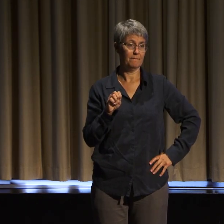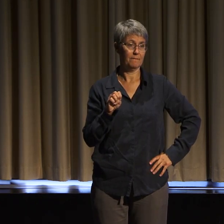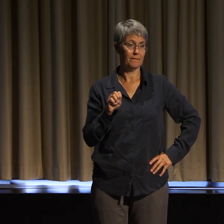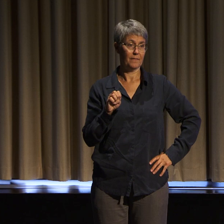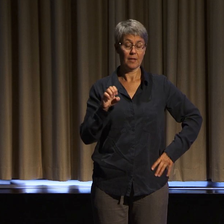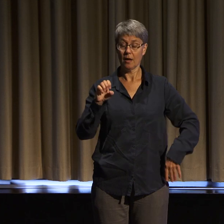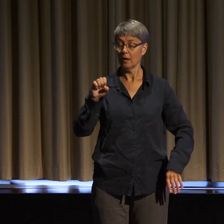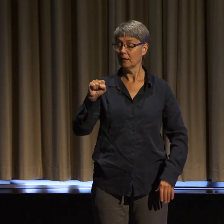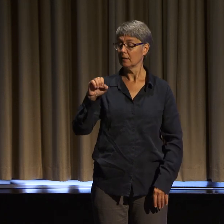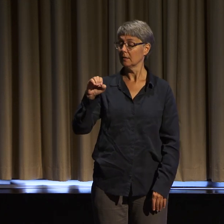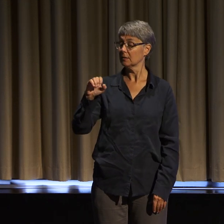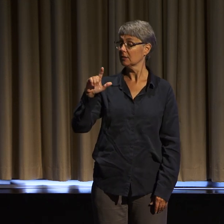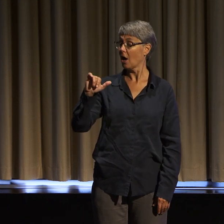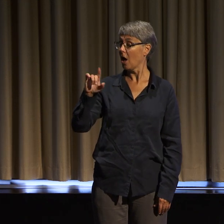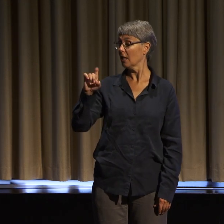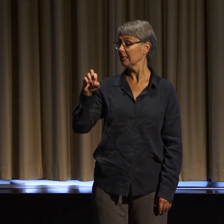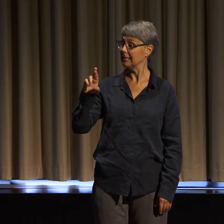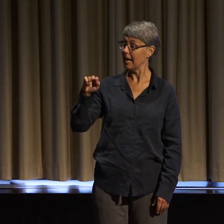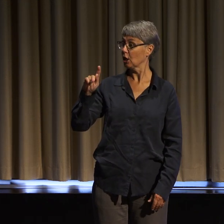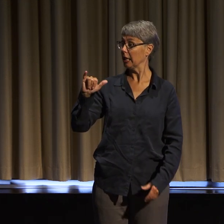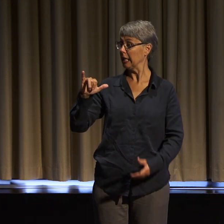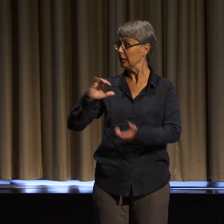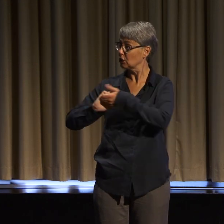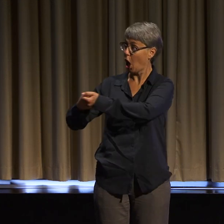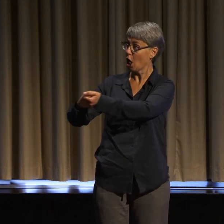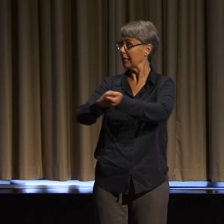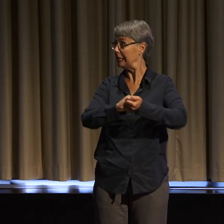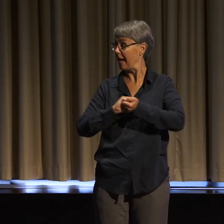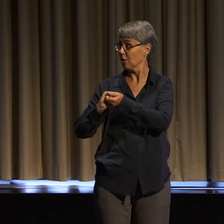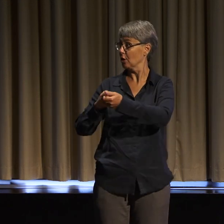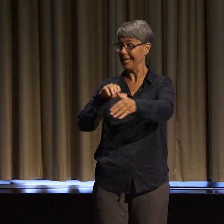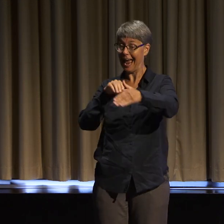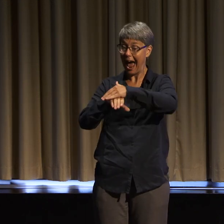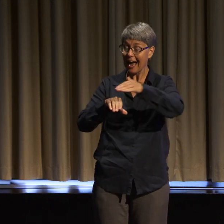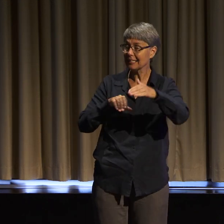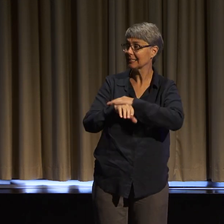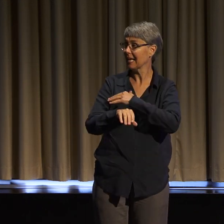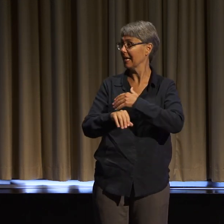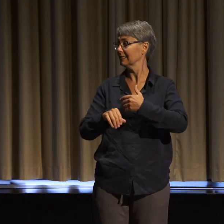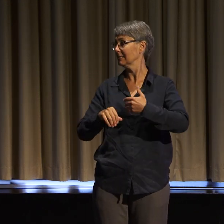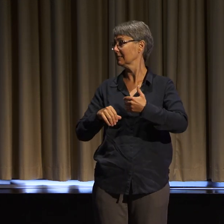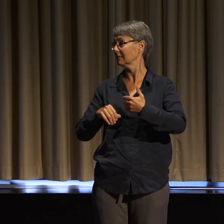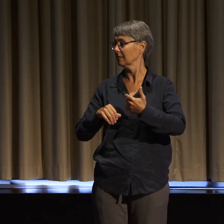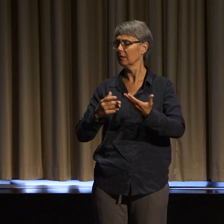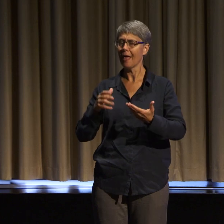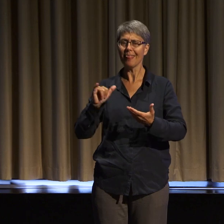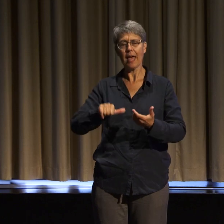Those are just other ways of saying love. I would argue that our work for liberation